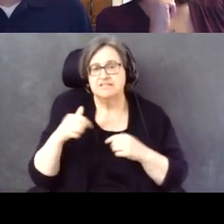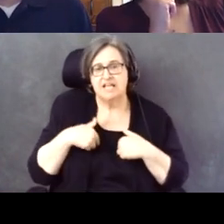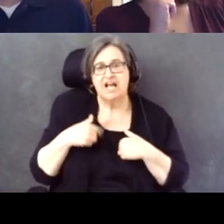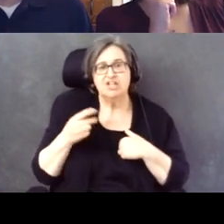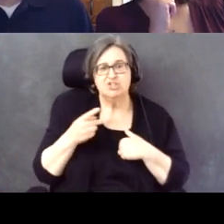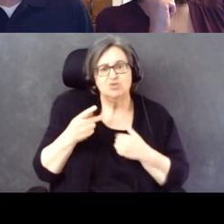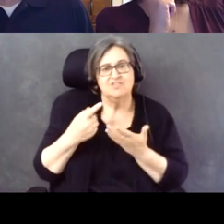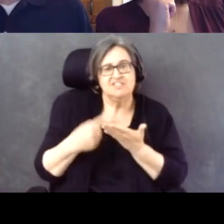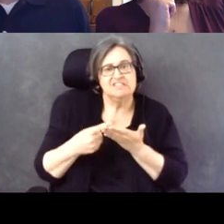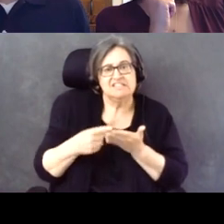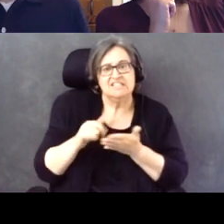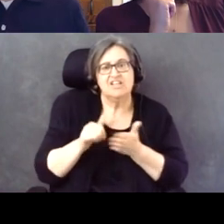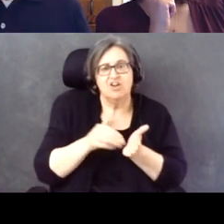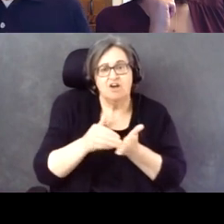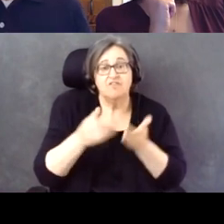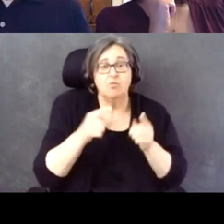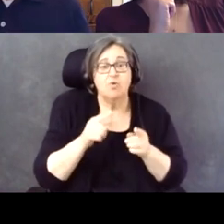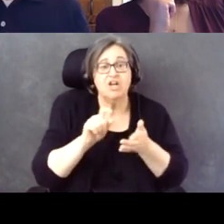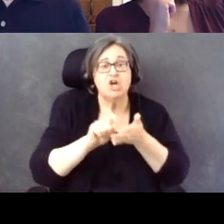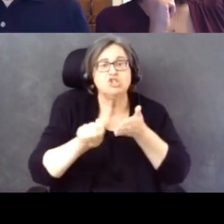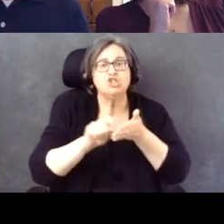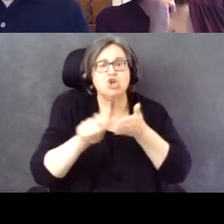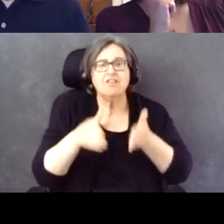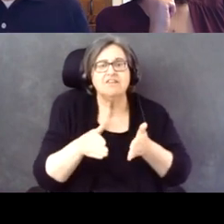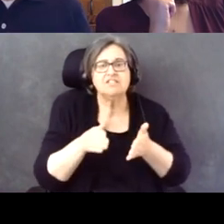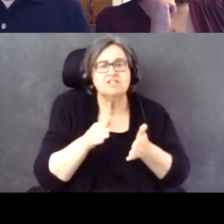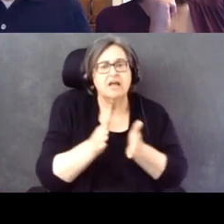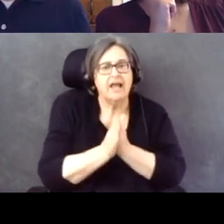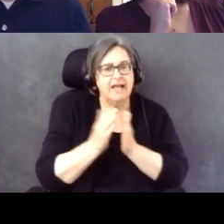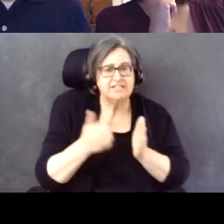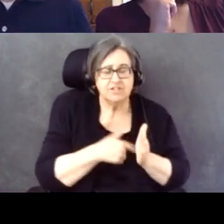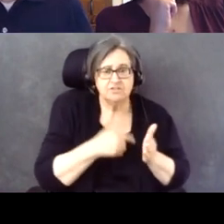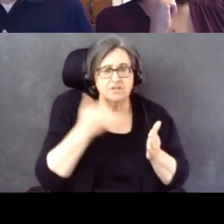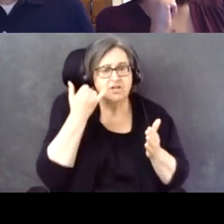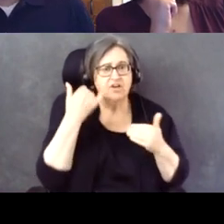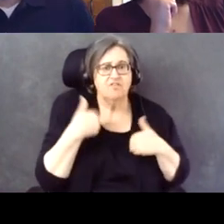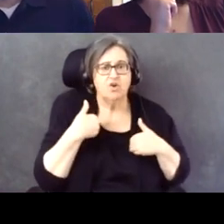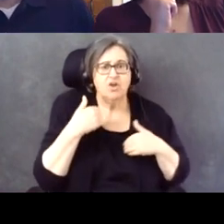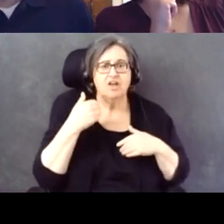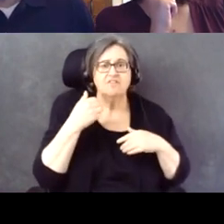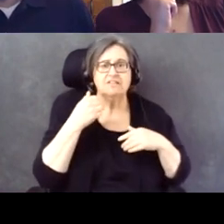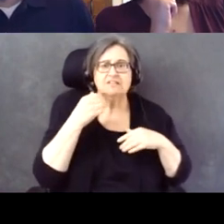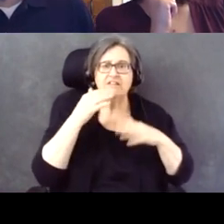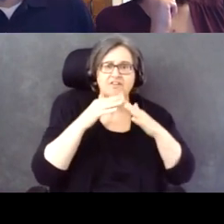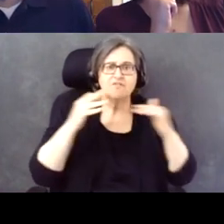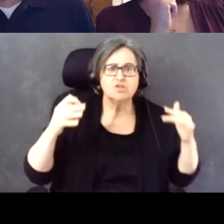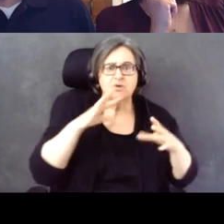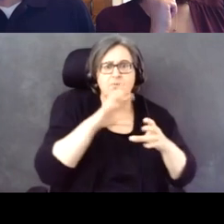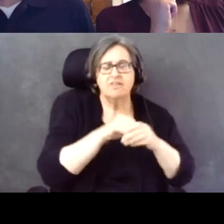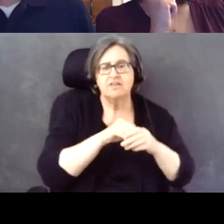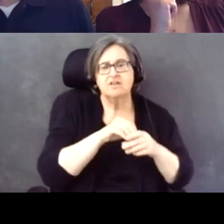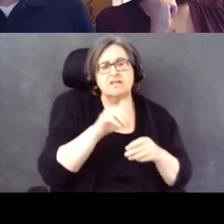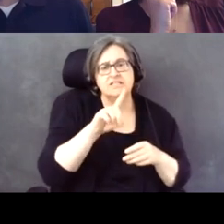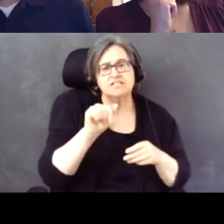Given the variation and the disability population, there would be lots of different methods. It's not one-size-fits-all.